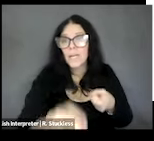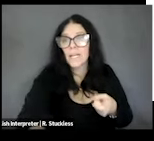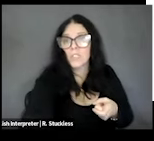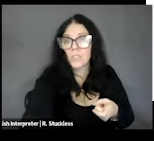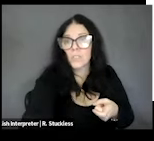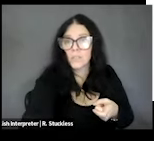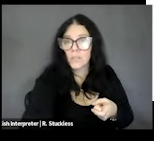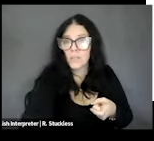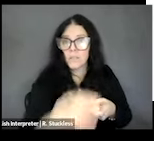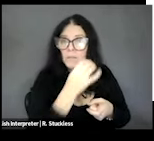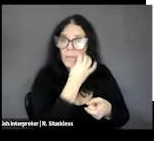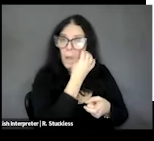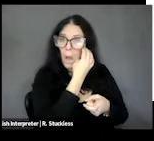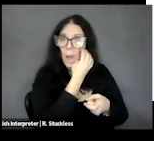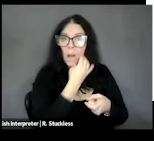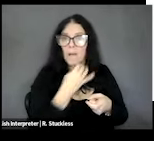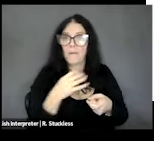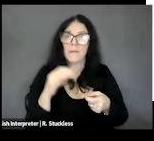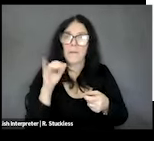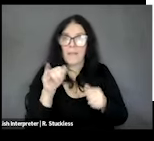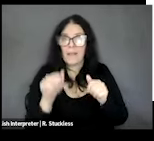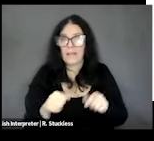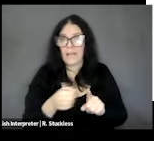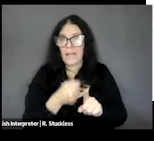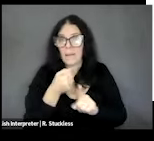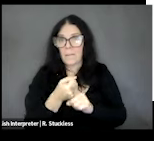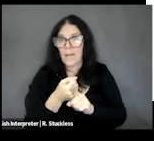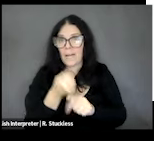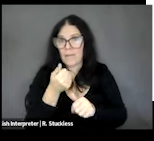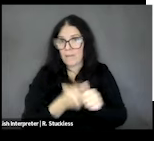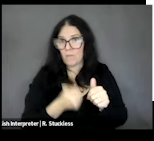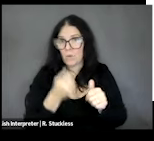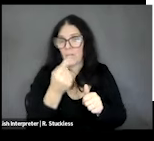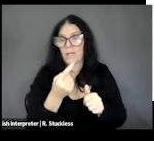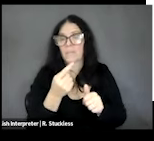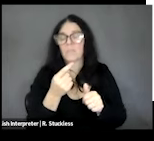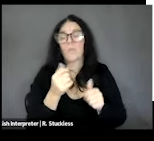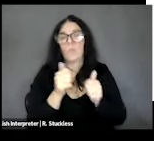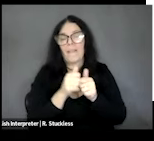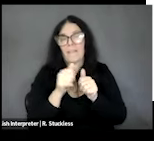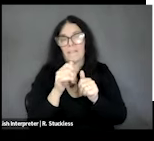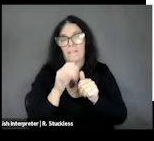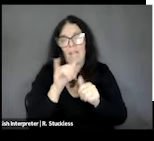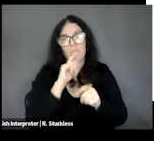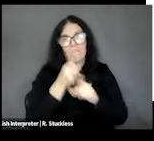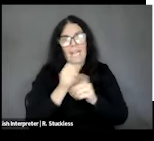issue that can impact food access and in which state and local governments can play a big role.